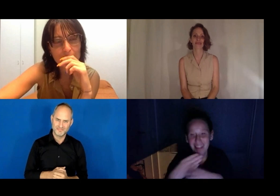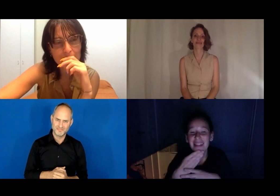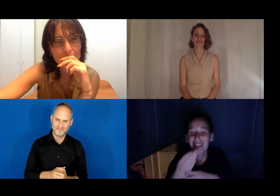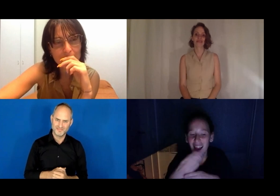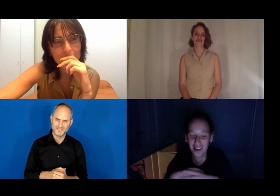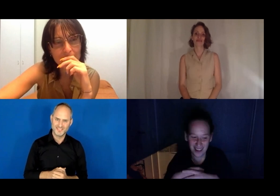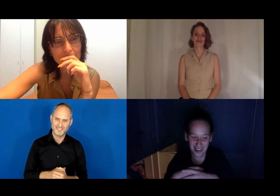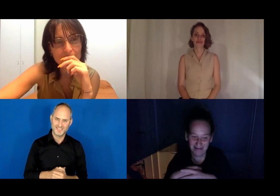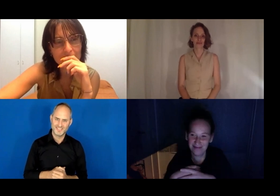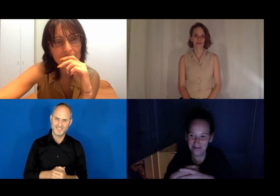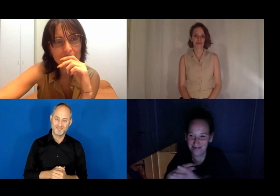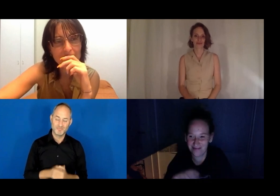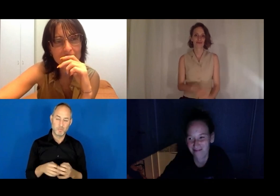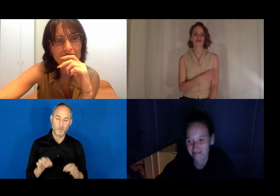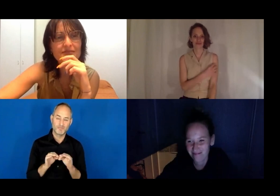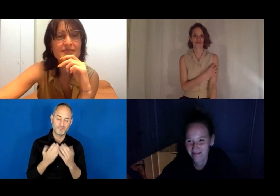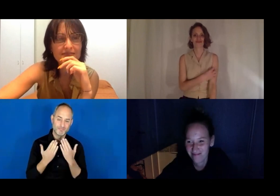Thank you so much.